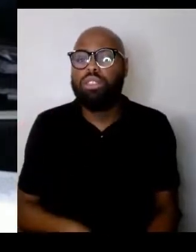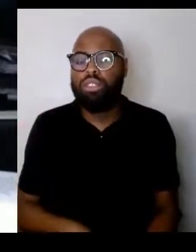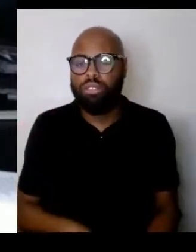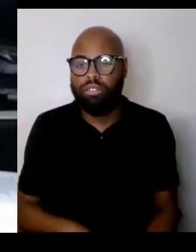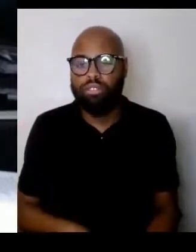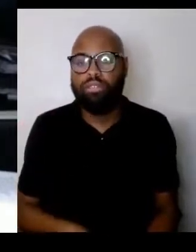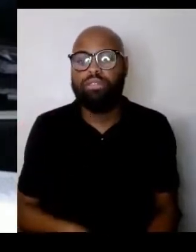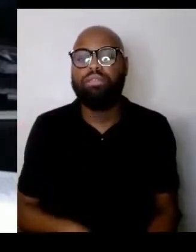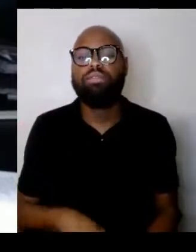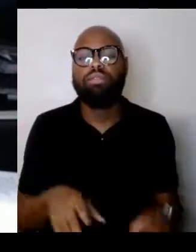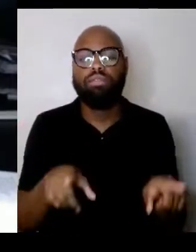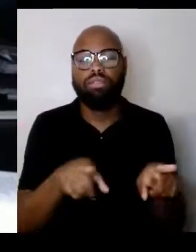who carry weapons.